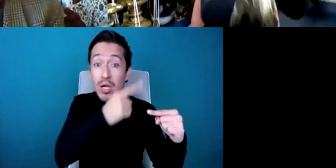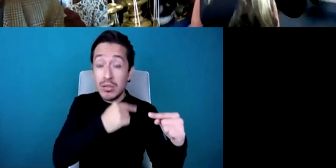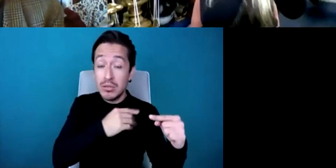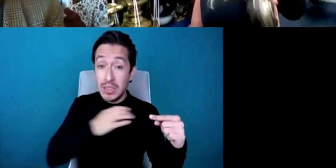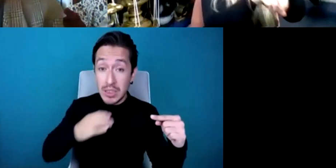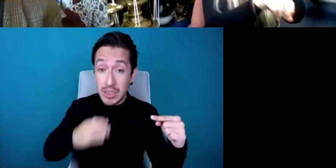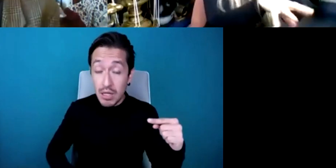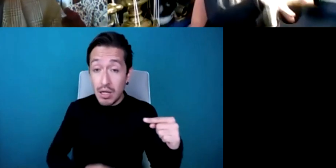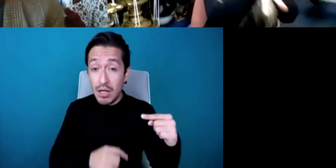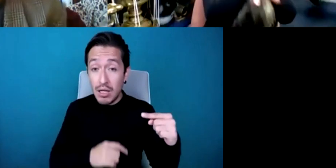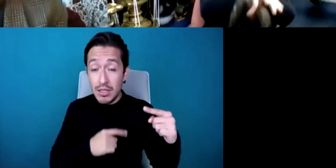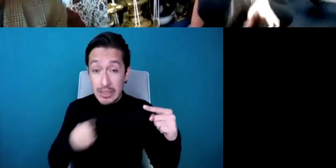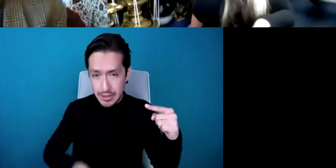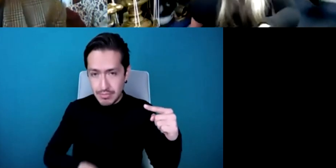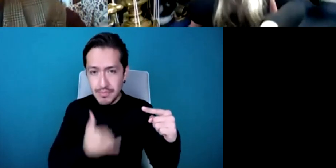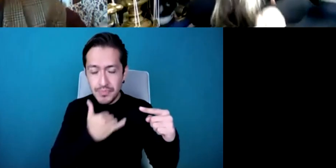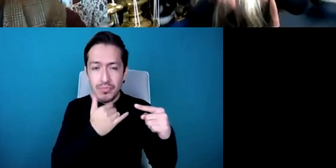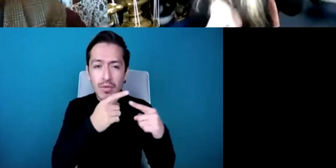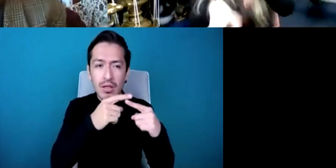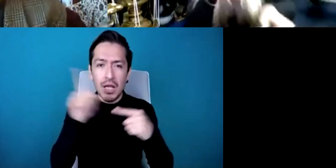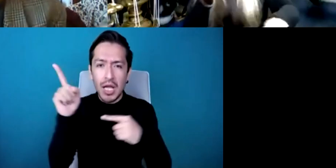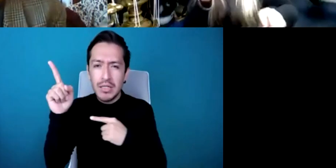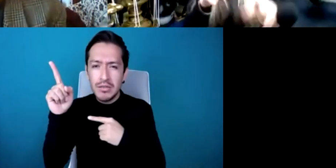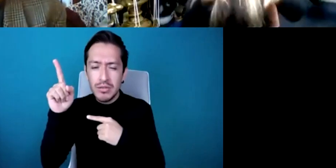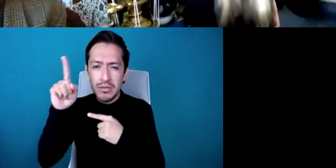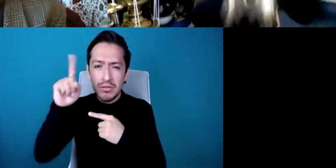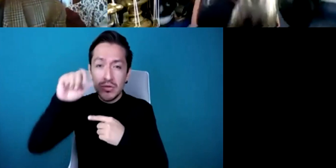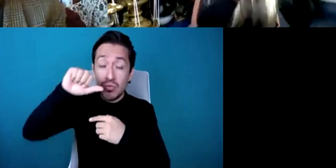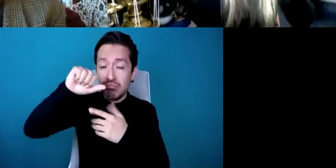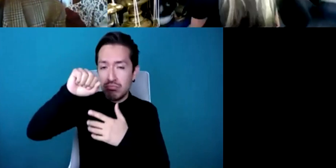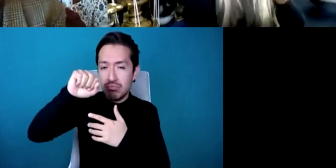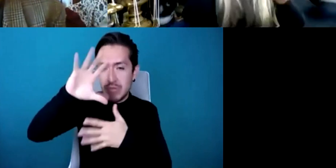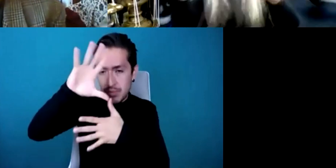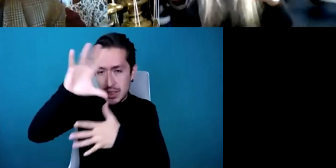was happening in South America in North America and so on and so forth how was the world connected